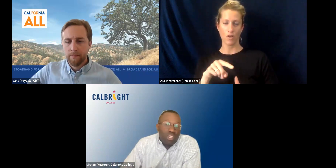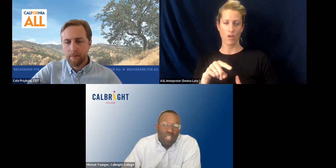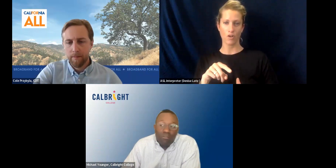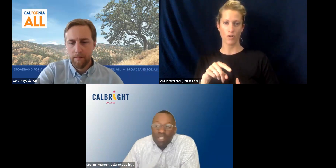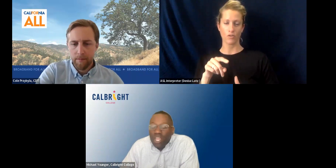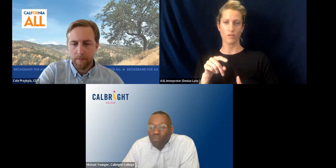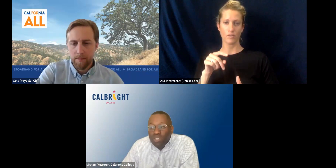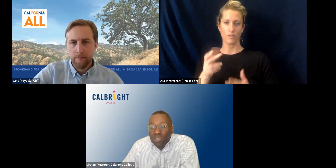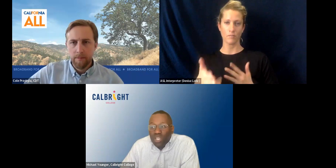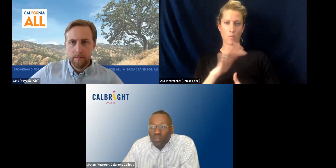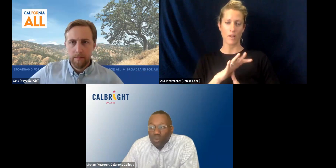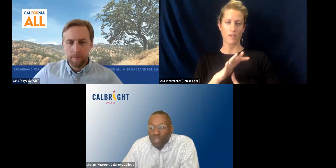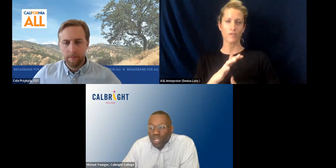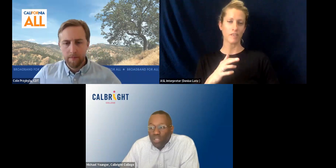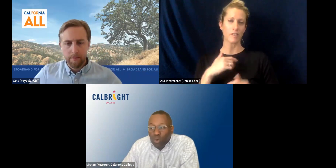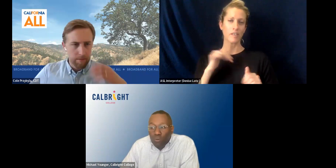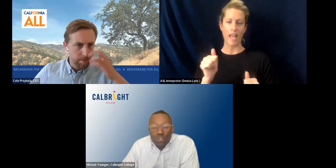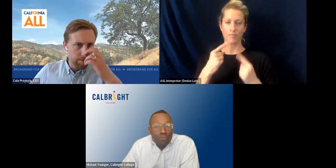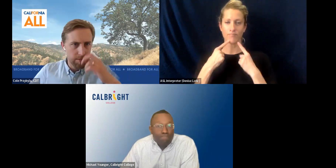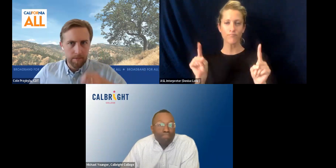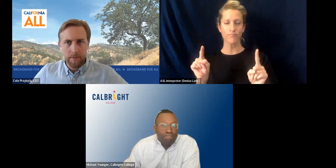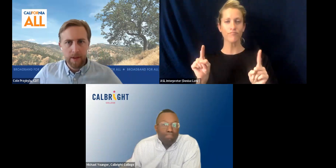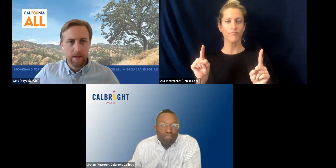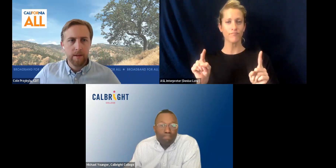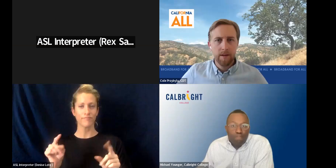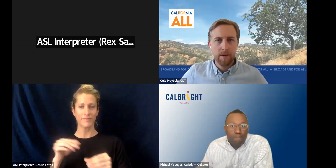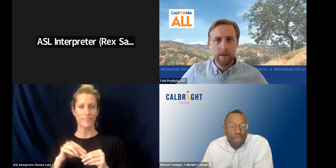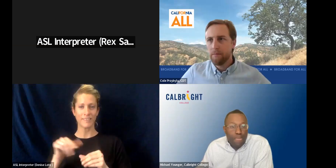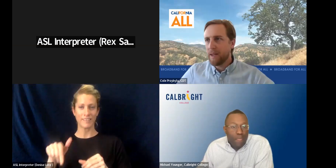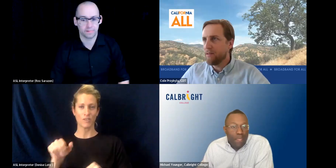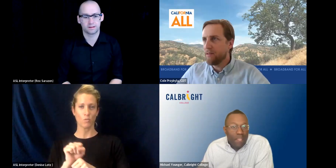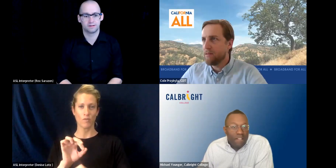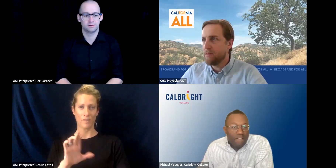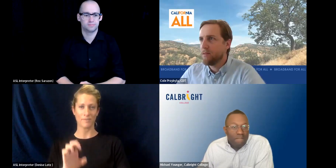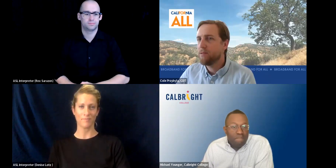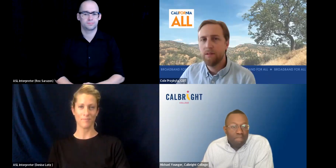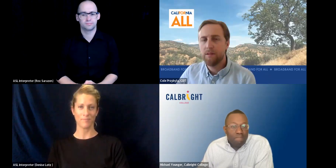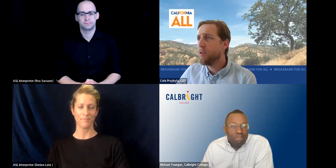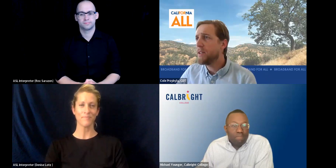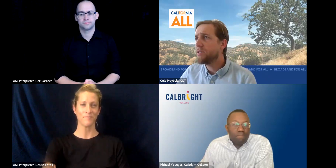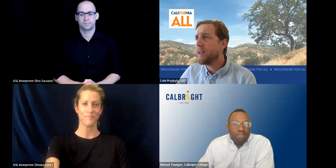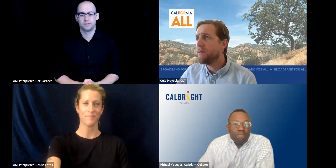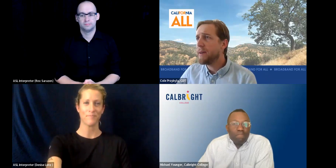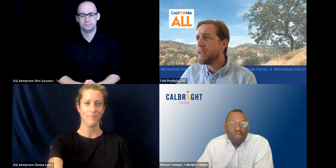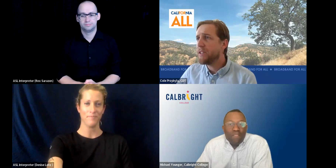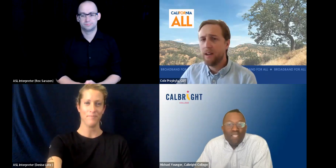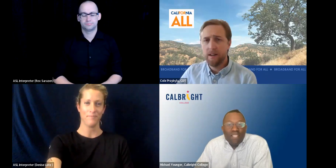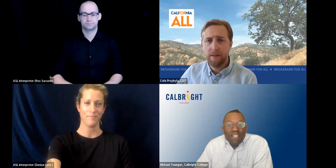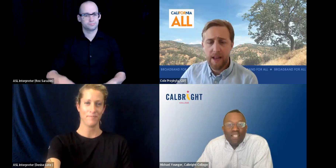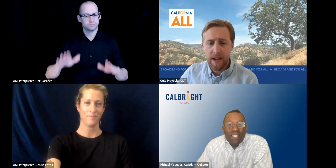achieve and be successful in the workforce.